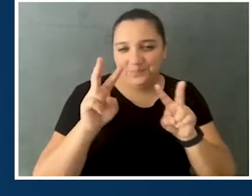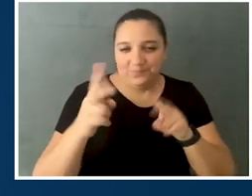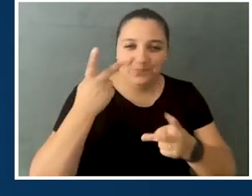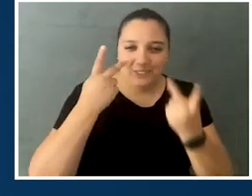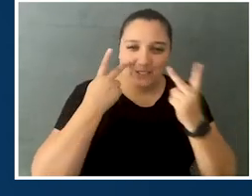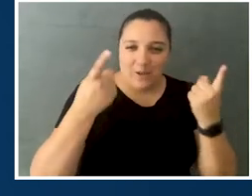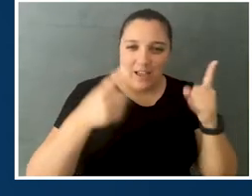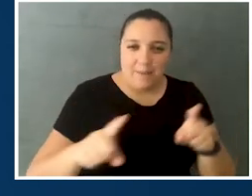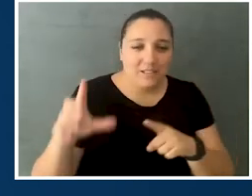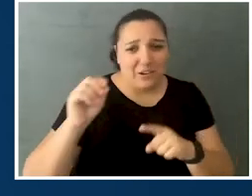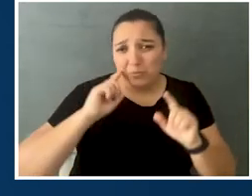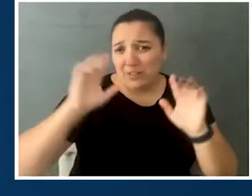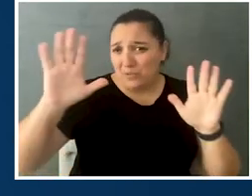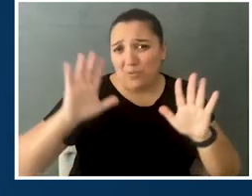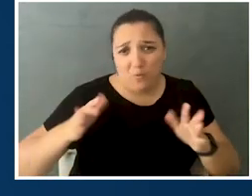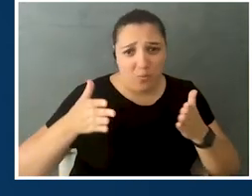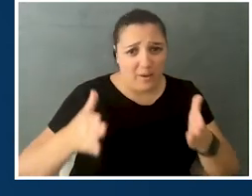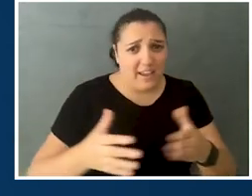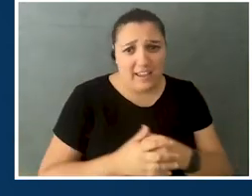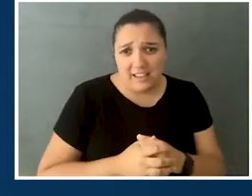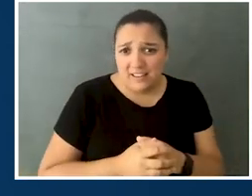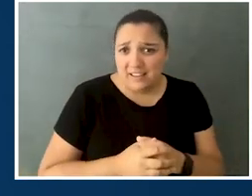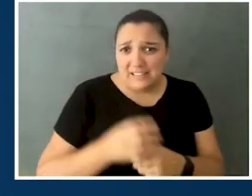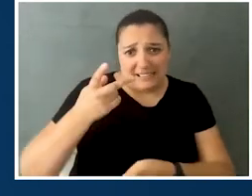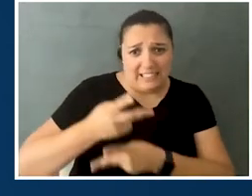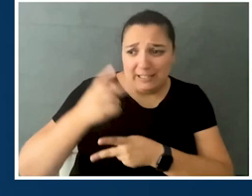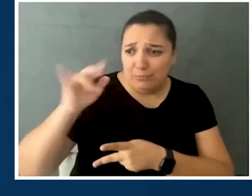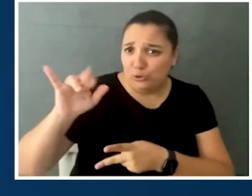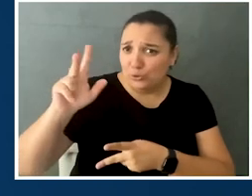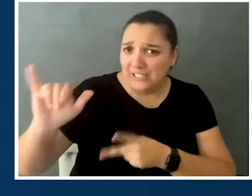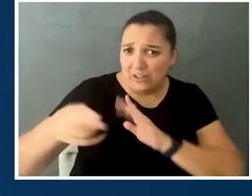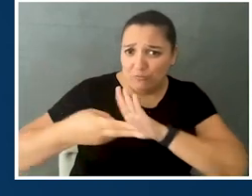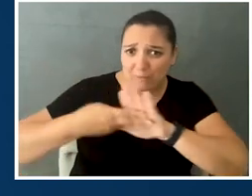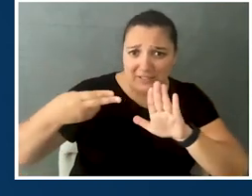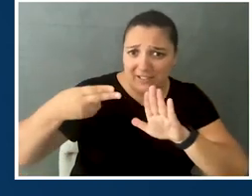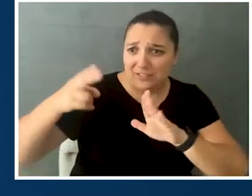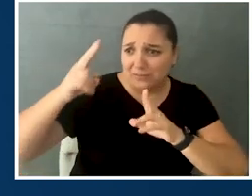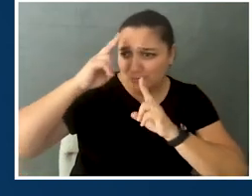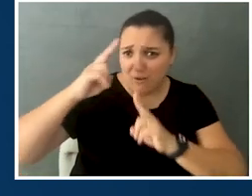and what an unbelievable way also just to keep Judy's legacy alive